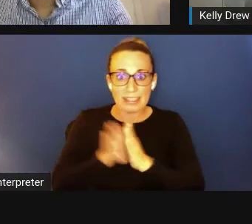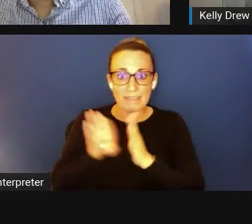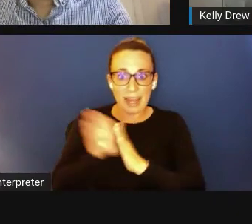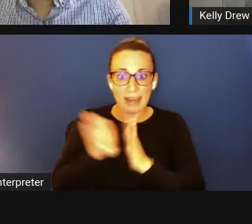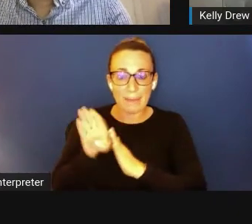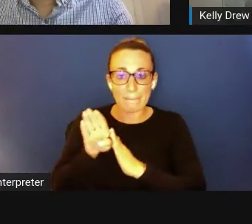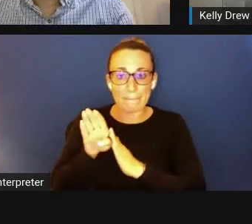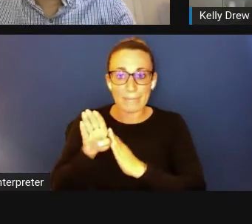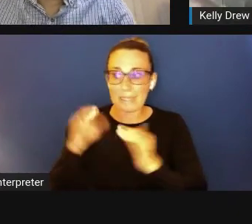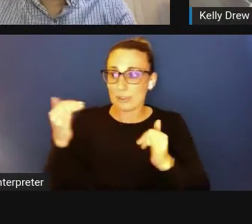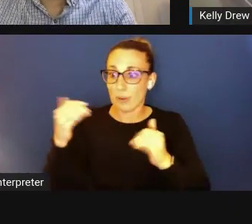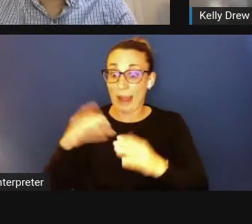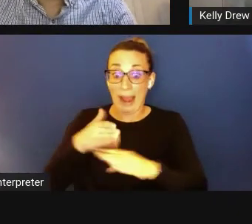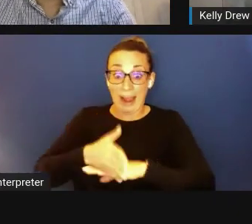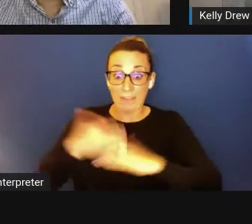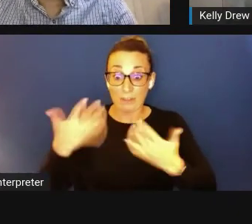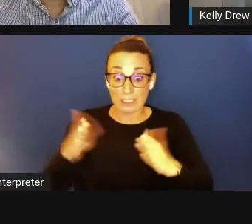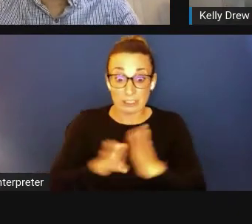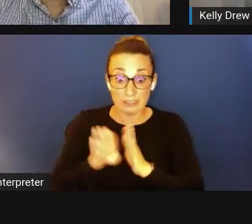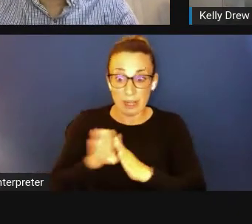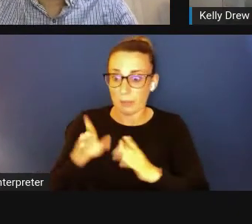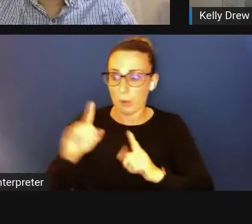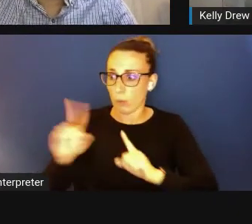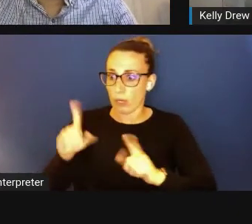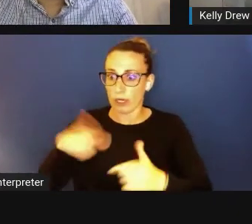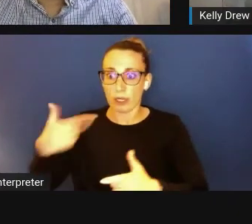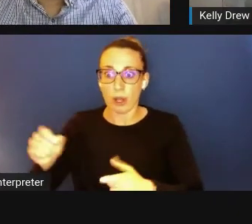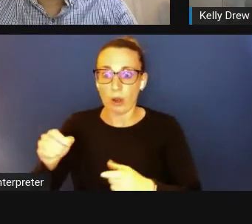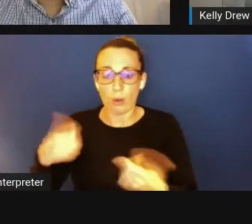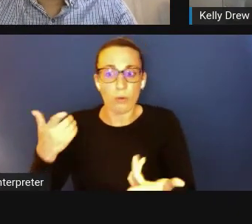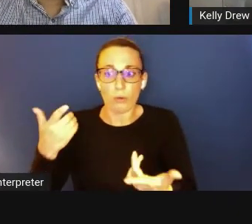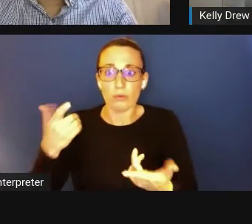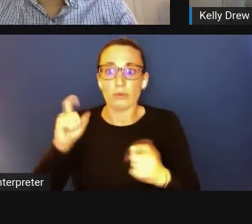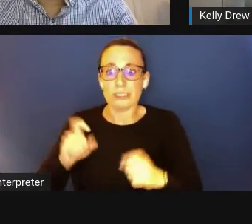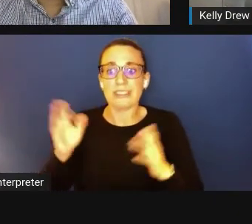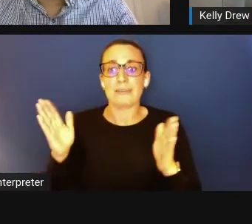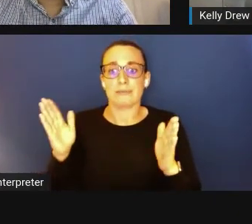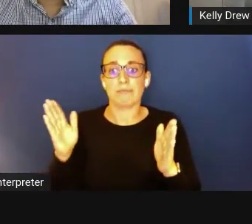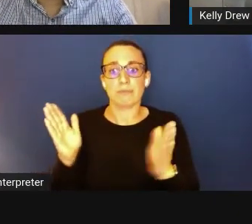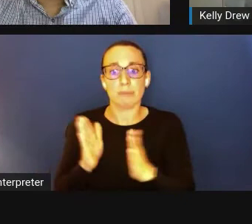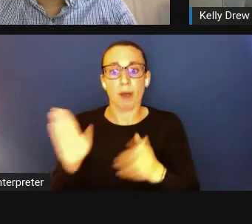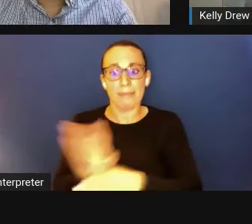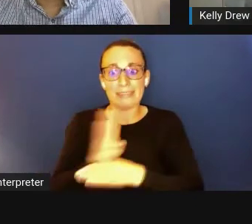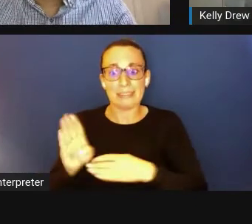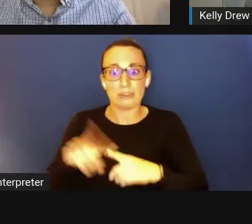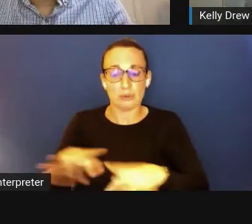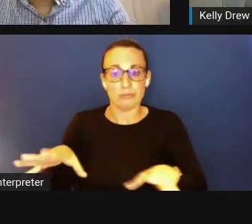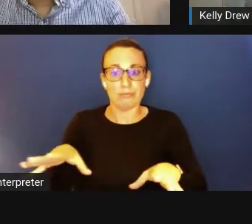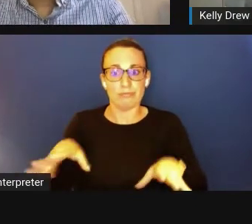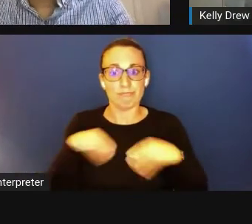And so, how do you get it out there? And they need small businesses that are going to take it that direction. Johnathan M. Holifield: And to add,